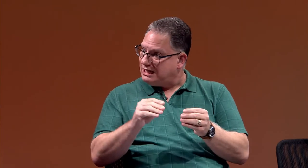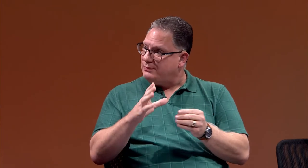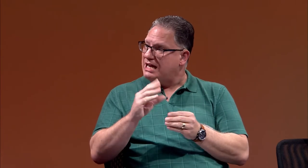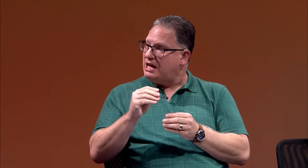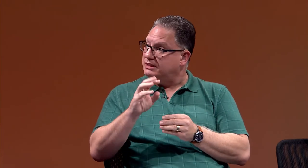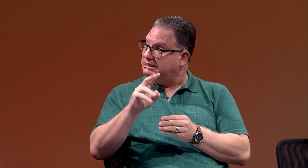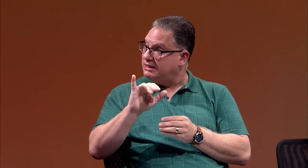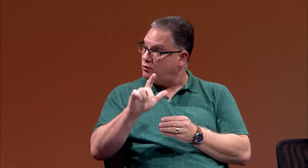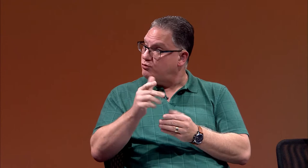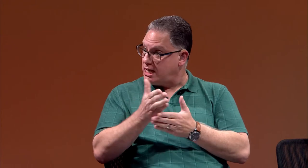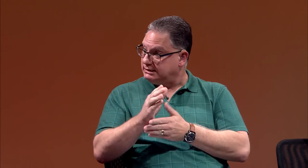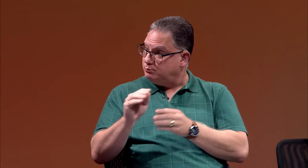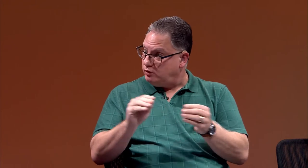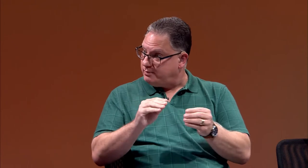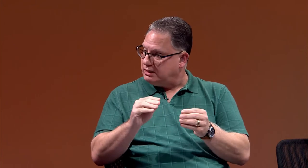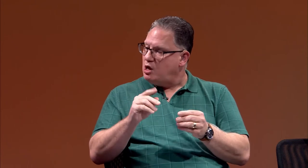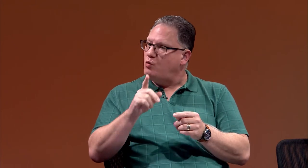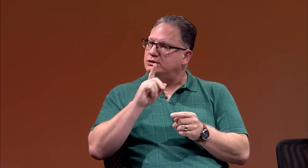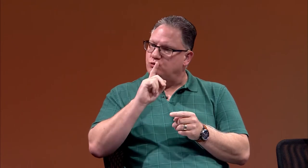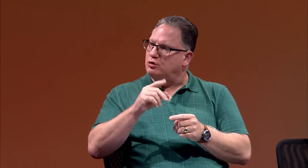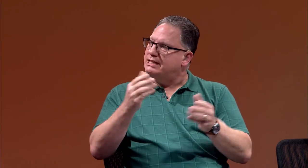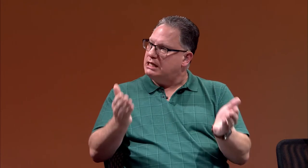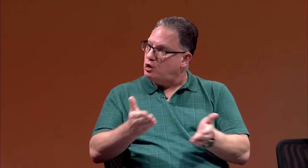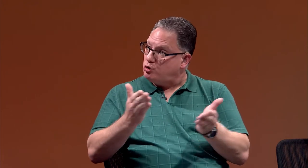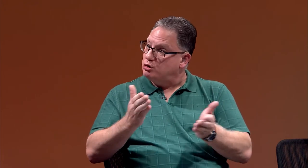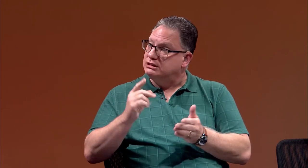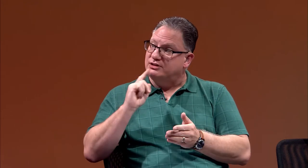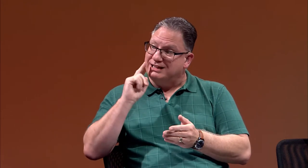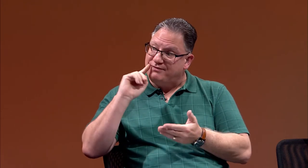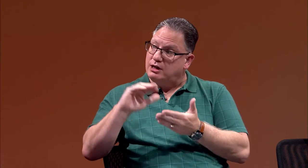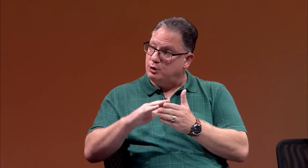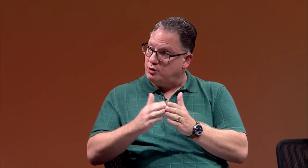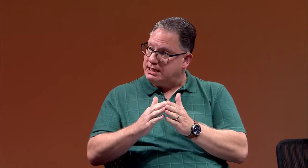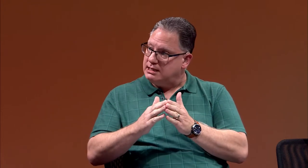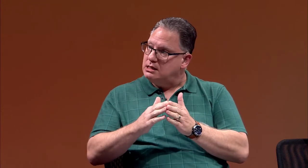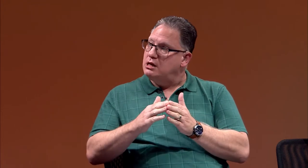and they had the Civil Rights Movement which really encouraged the deaf community